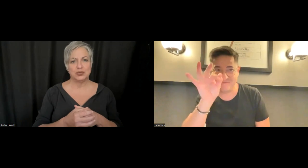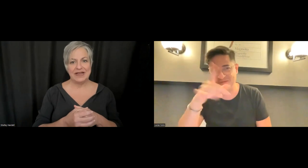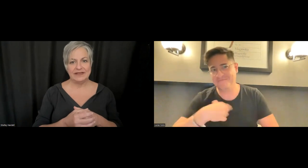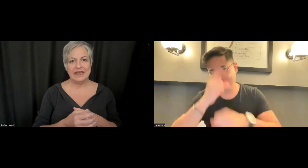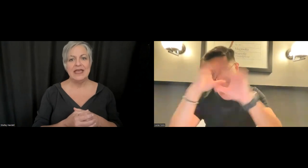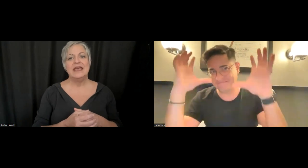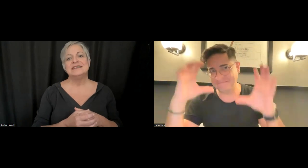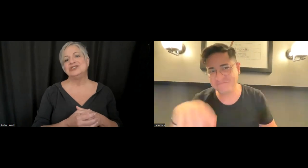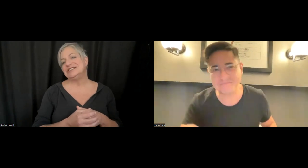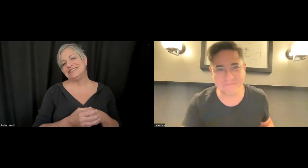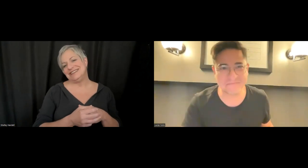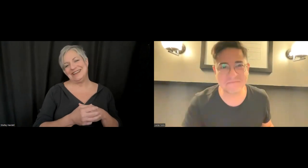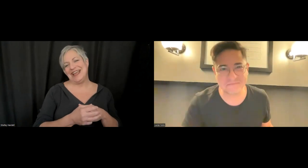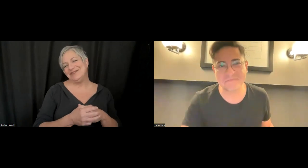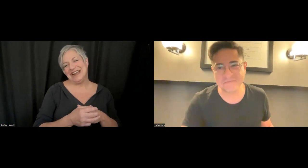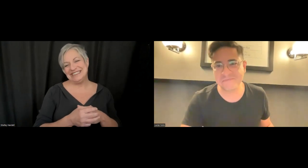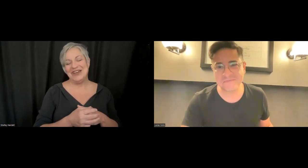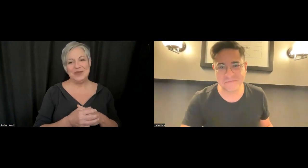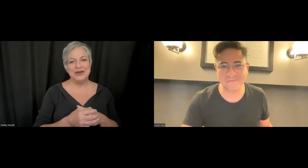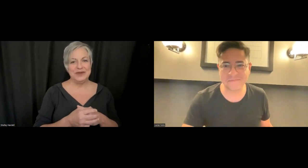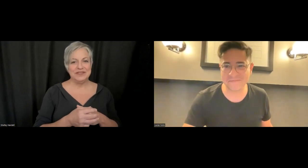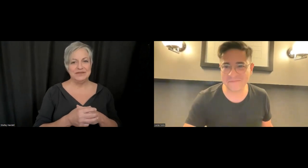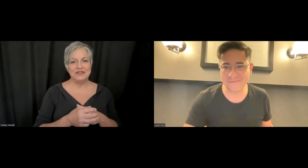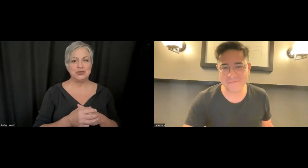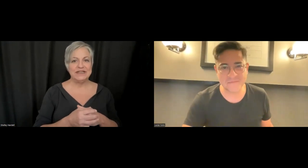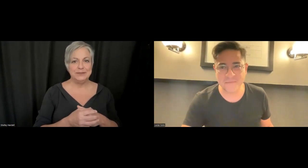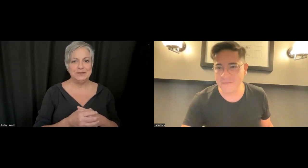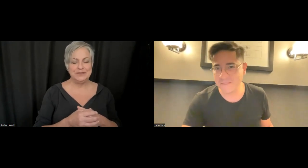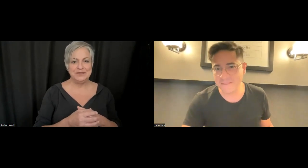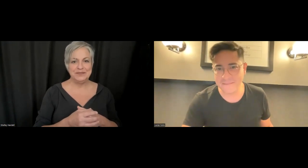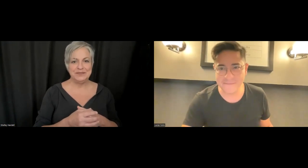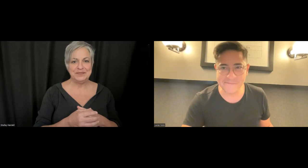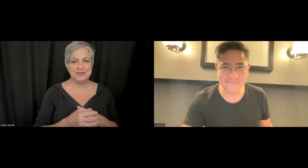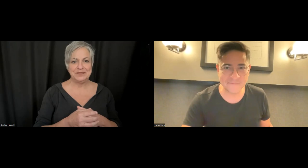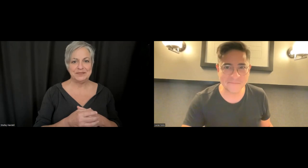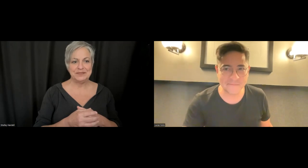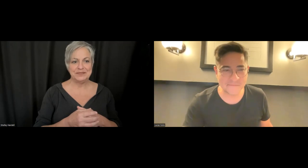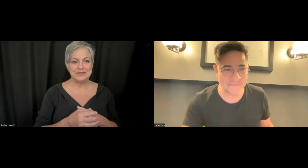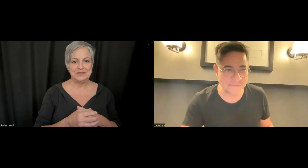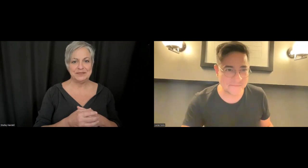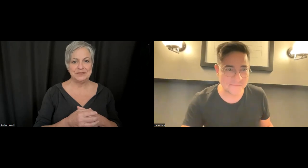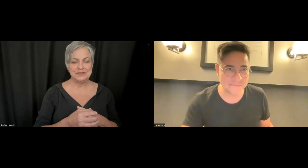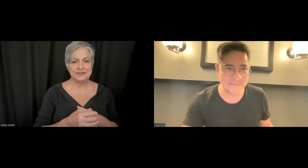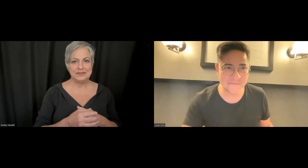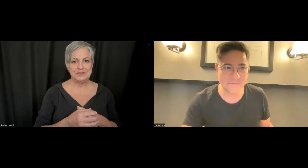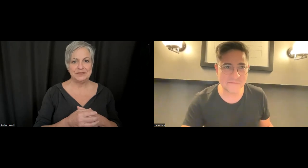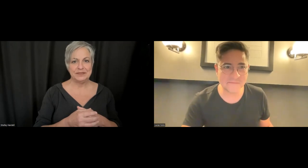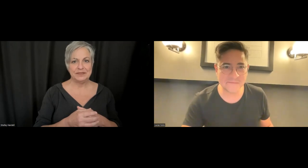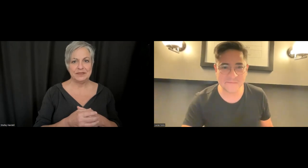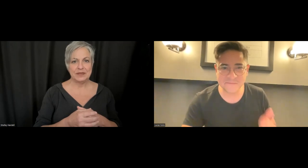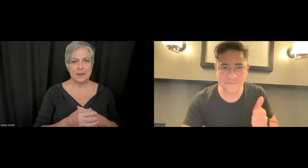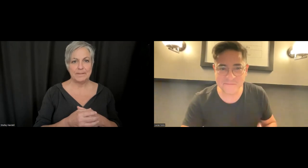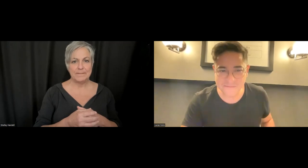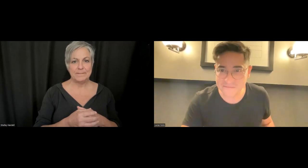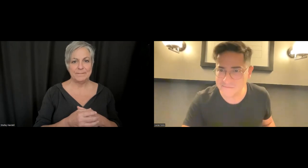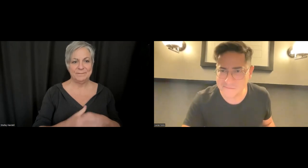directly. So just kind of an idea I've played with visually.